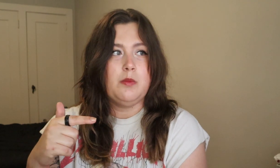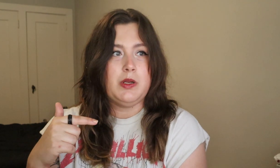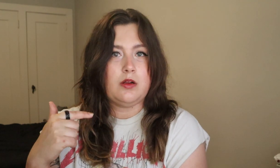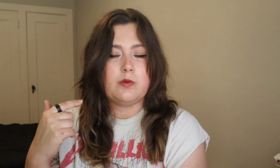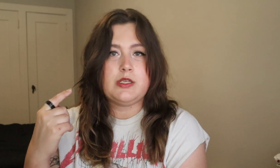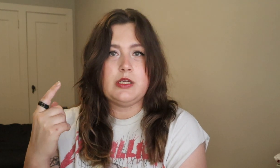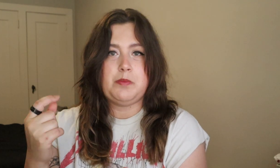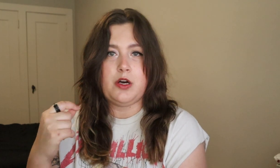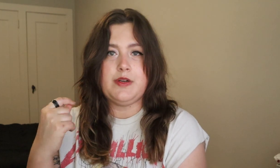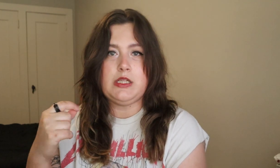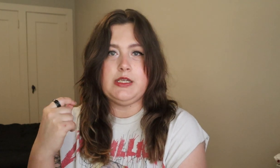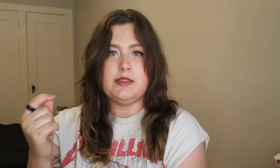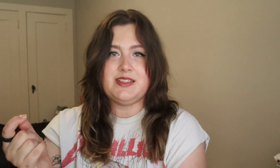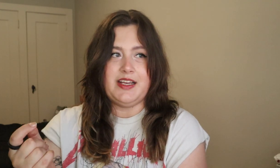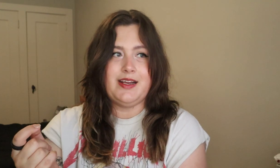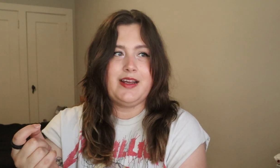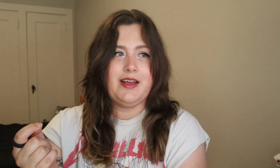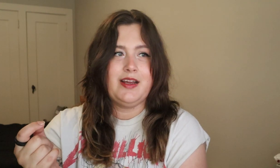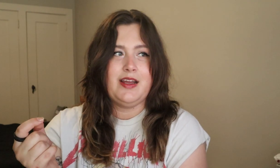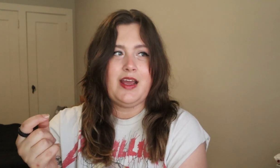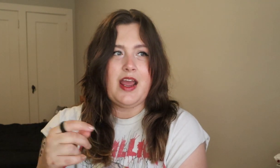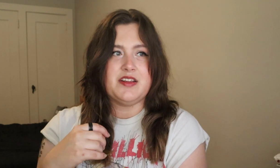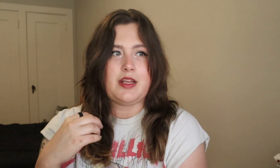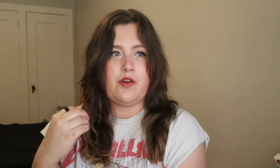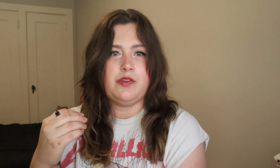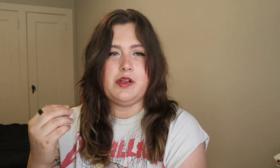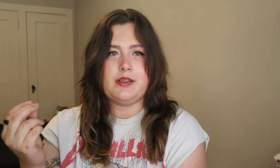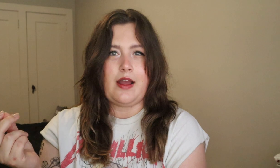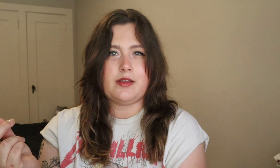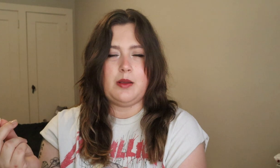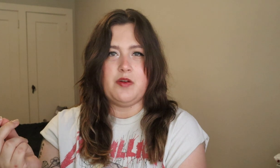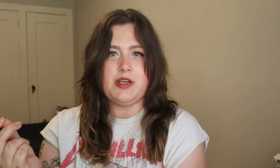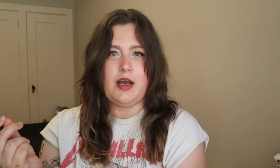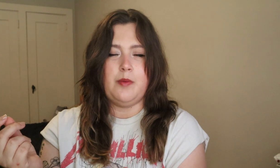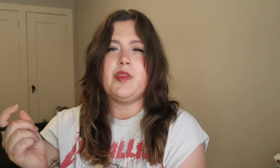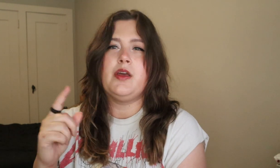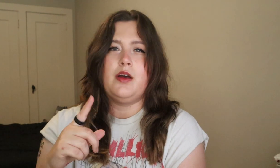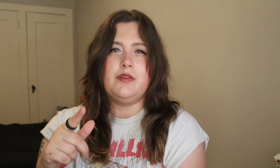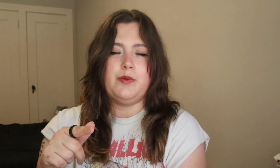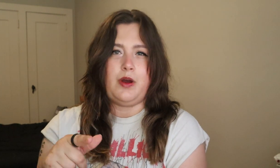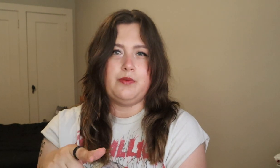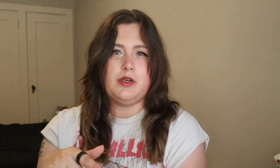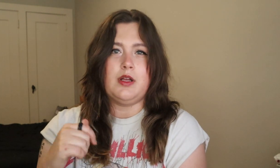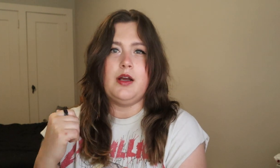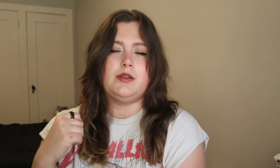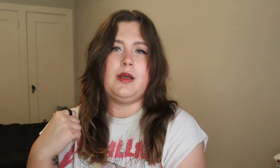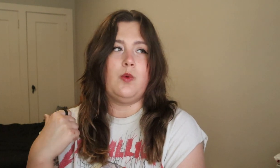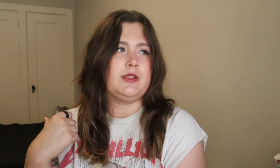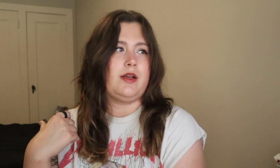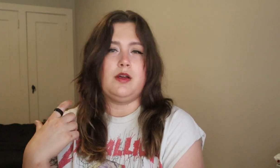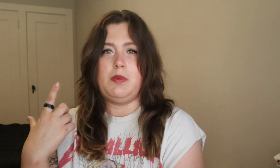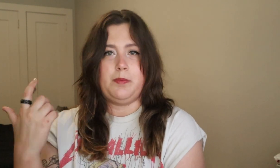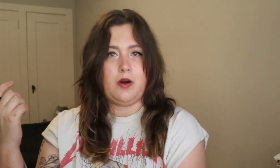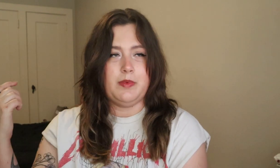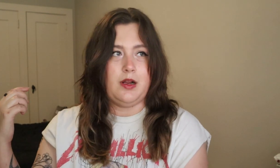but it always seemed perfectly in-sync and sounded the exact same every time. And then I realized that once I left my apartment